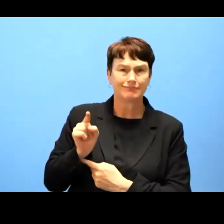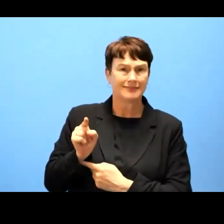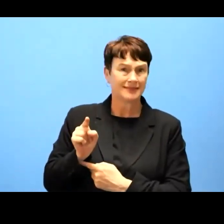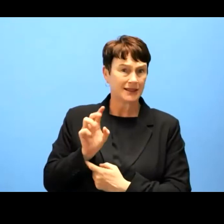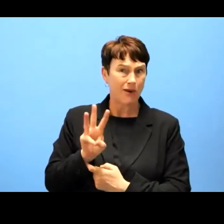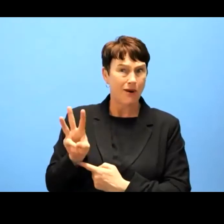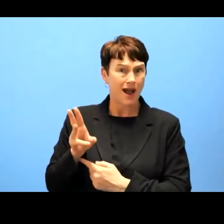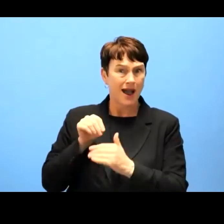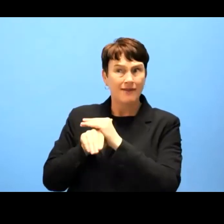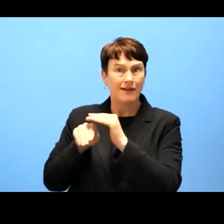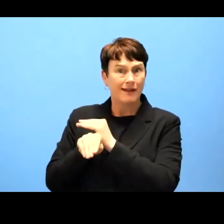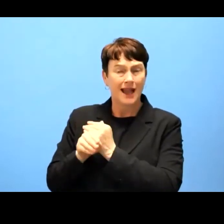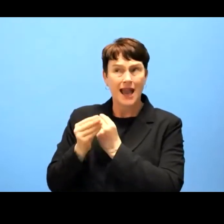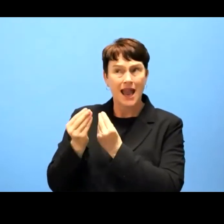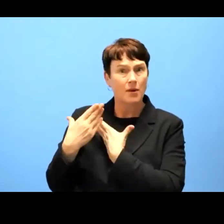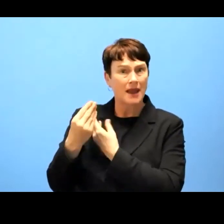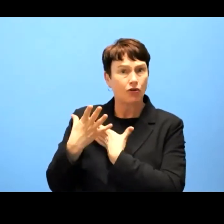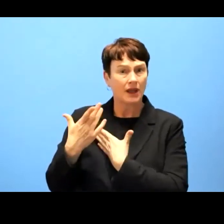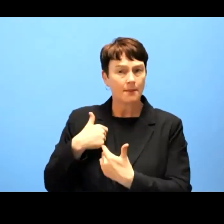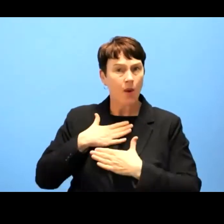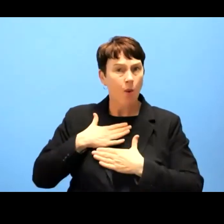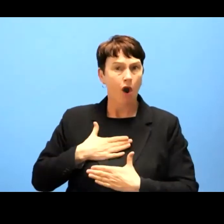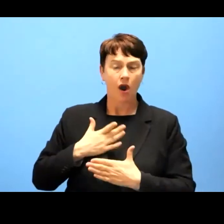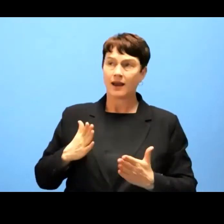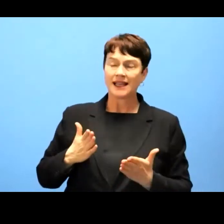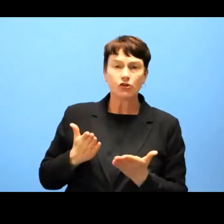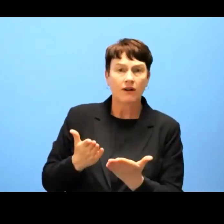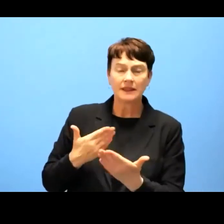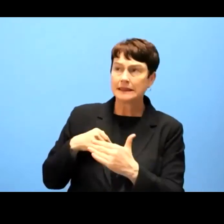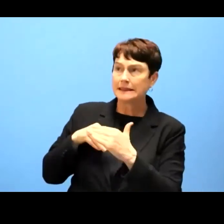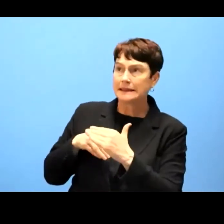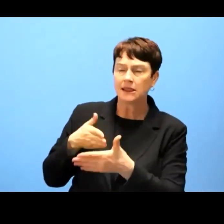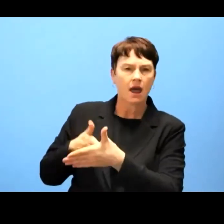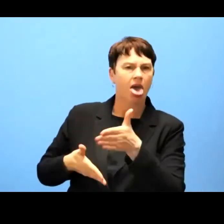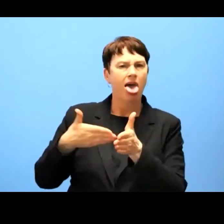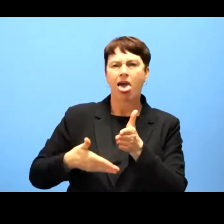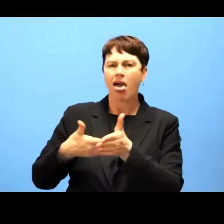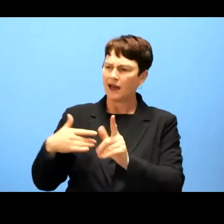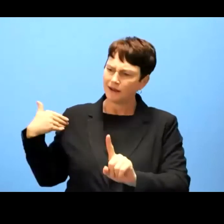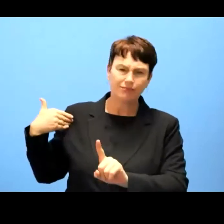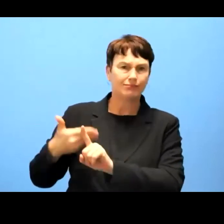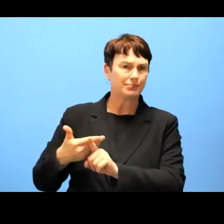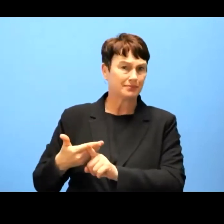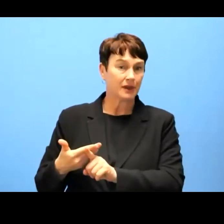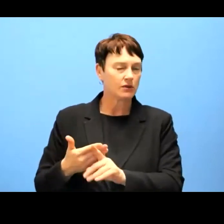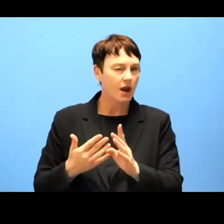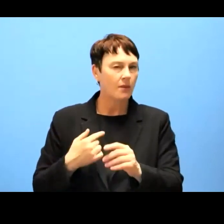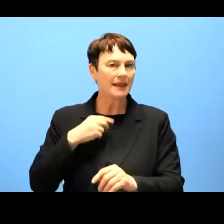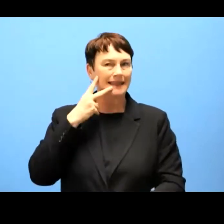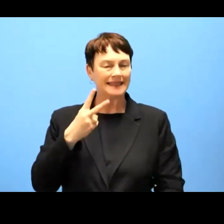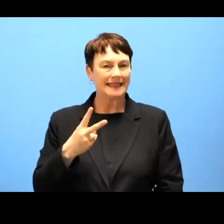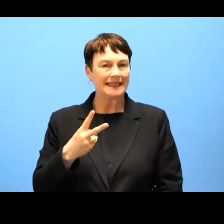public services during the pandemic. So we see this impetus for proving digital